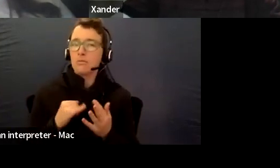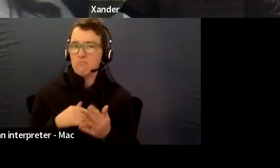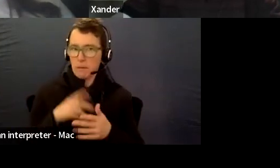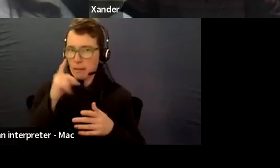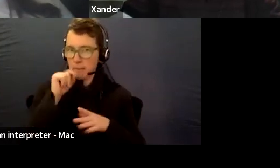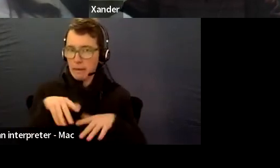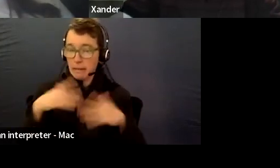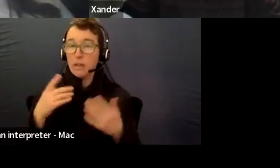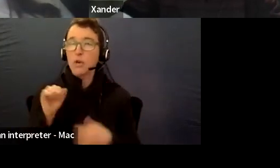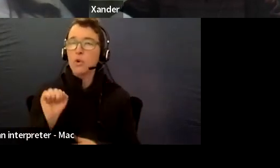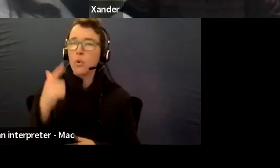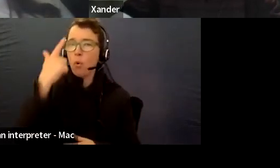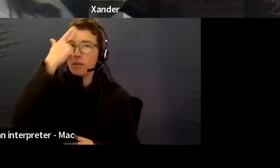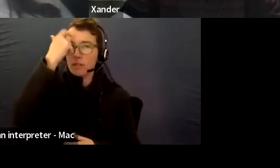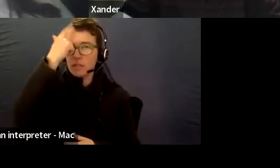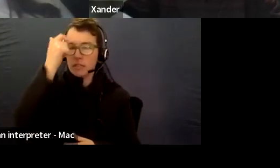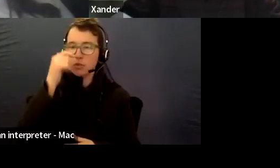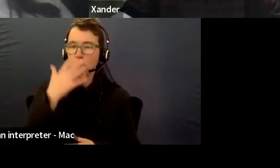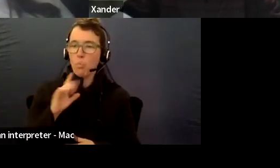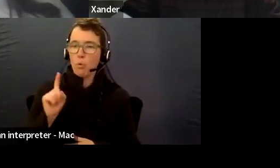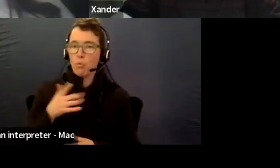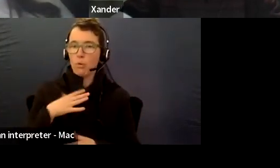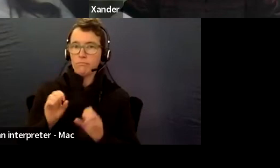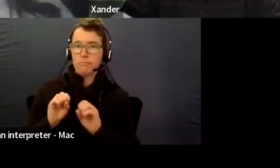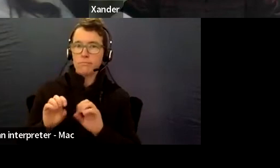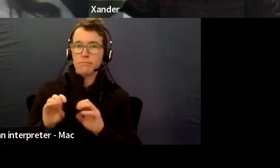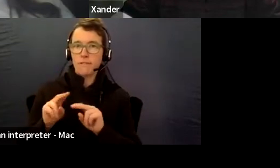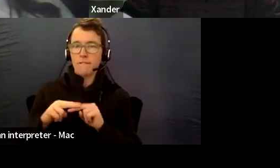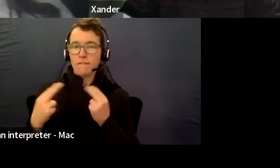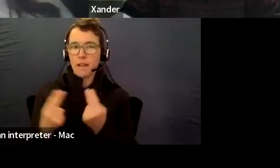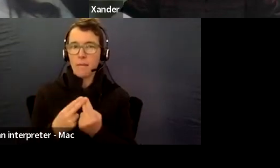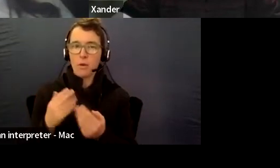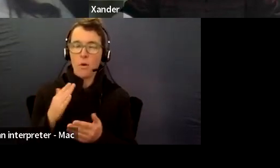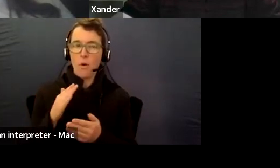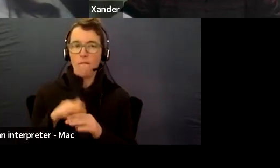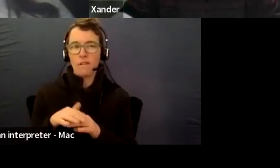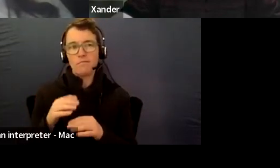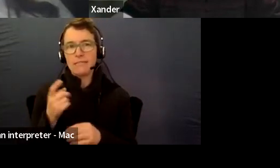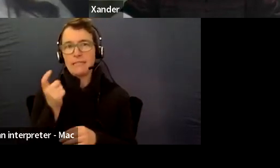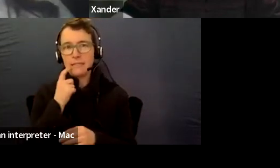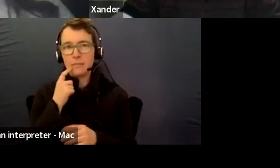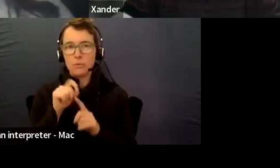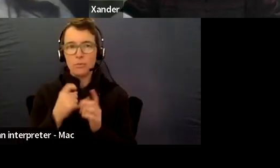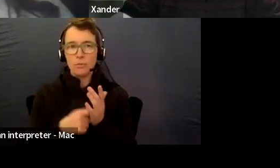about some of the practical type stuff. What did you want to share with us first.